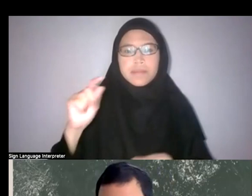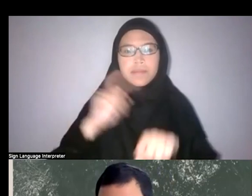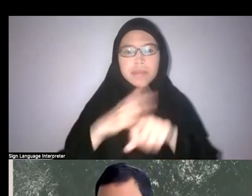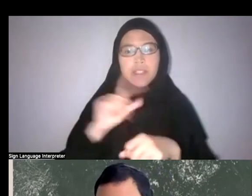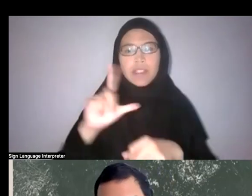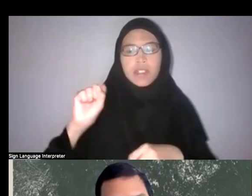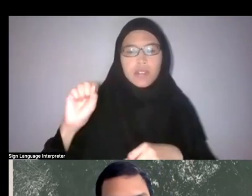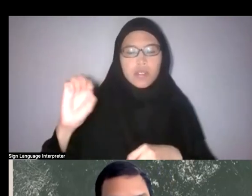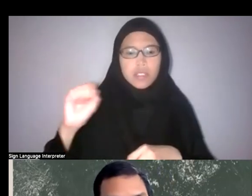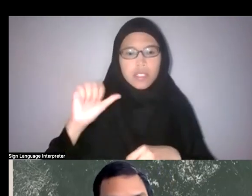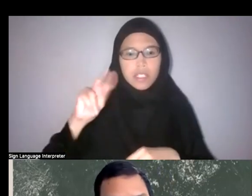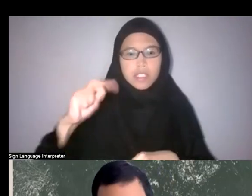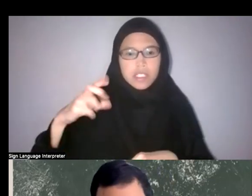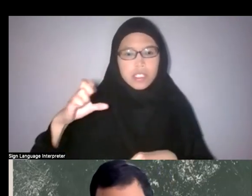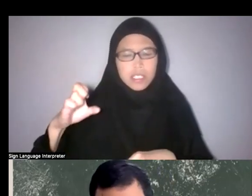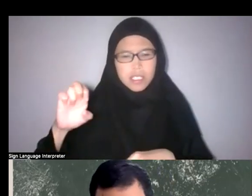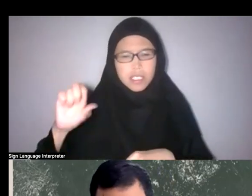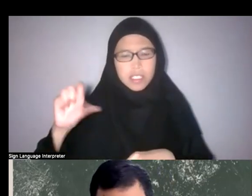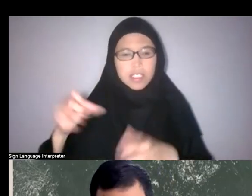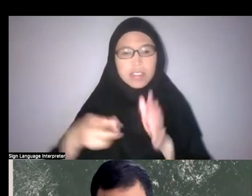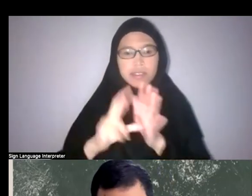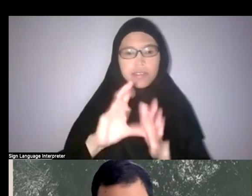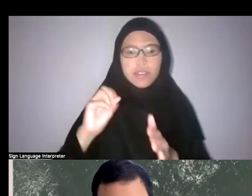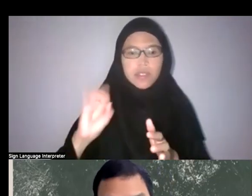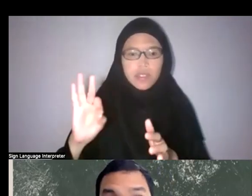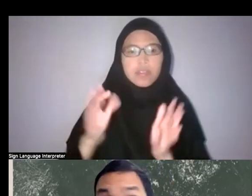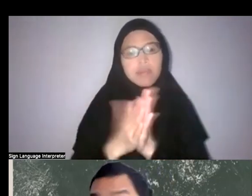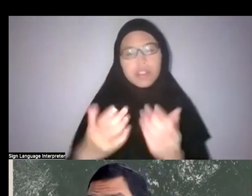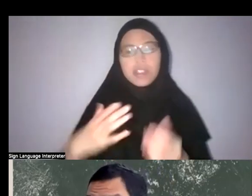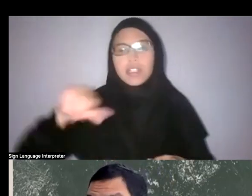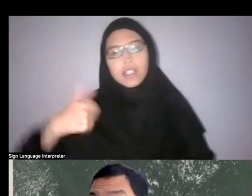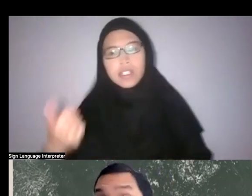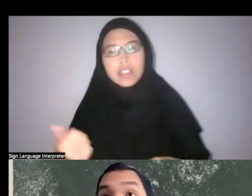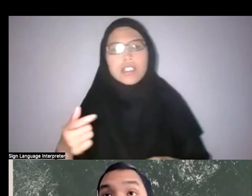She recently graduated with an MFA from the University of Minnesota,